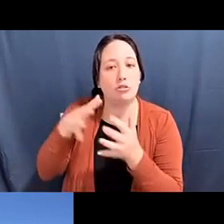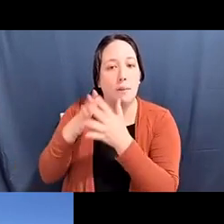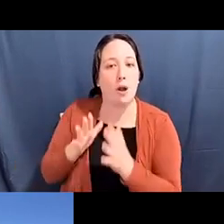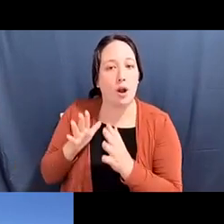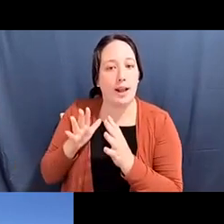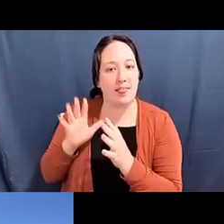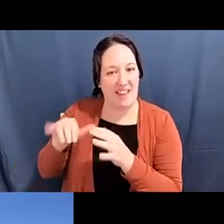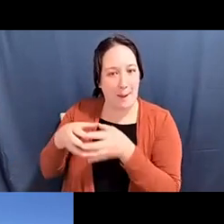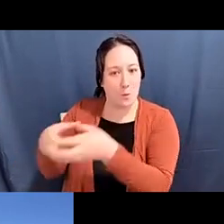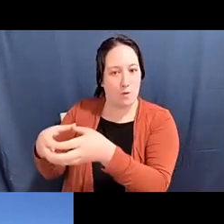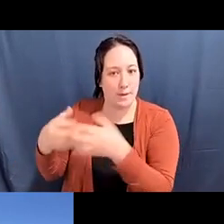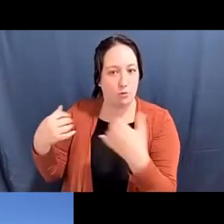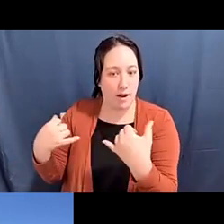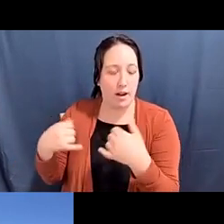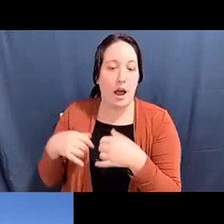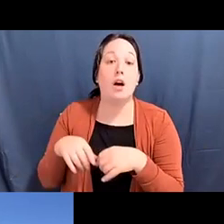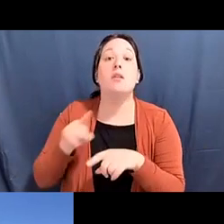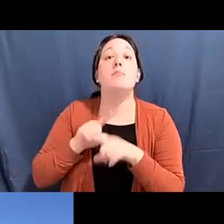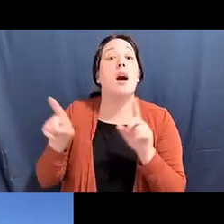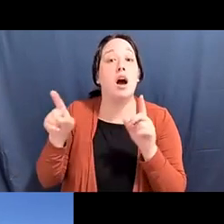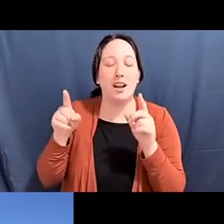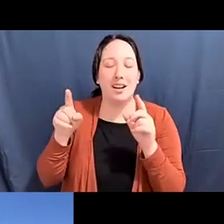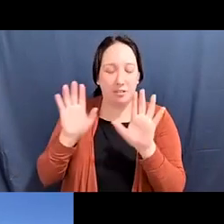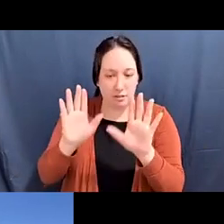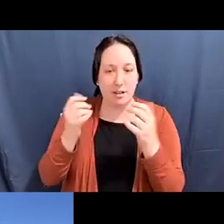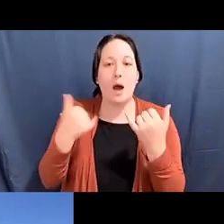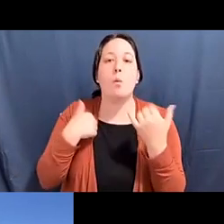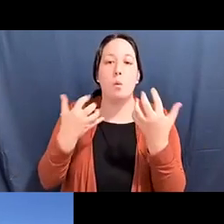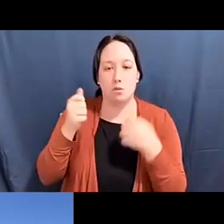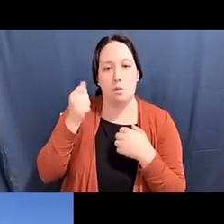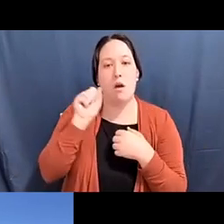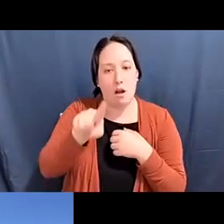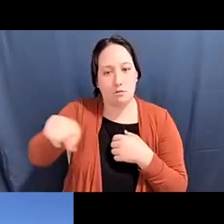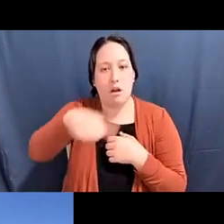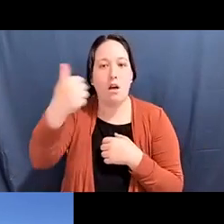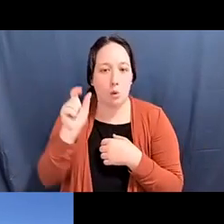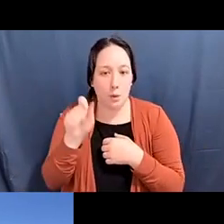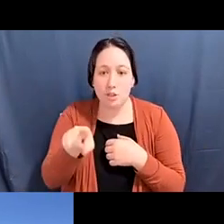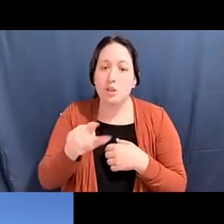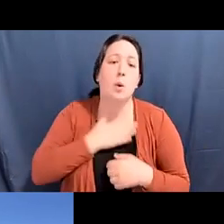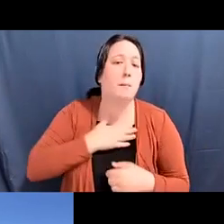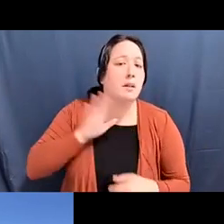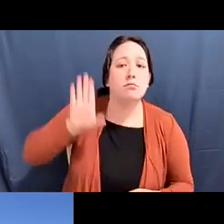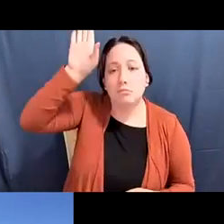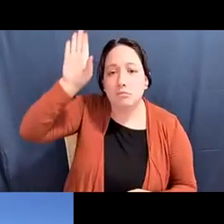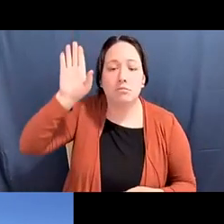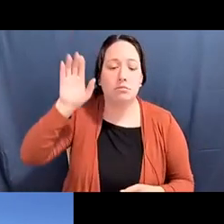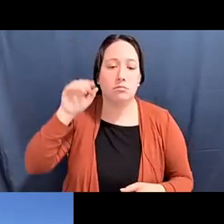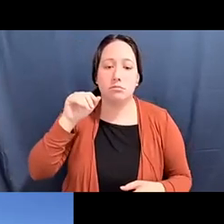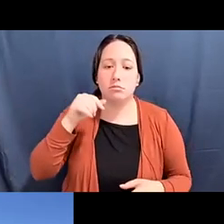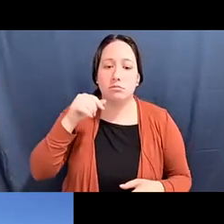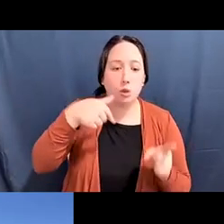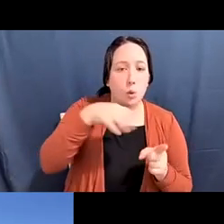Diane Fujino: But I want to turn to another question, and so please, you know, raise whatever you'd like again for... for the panelists.